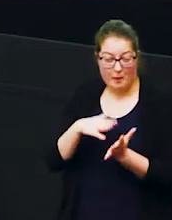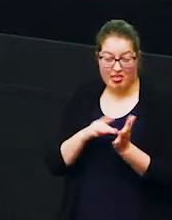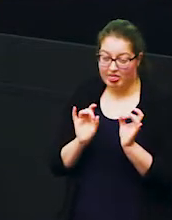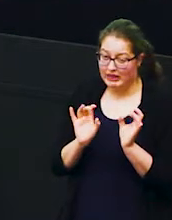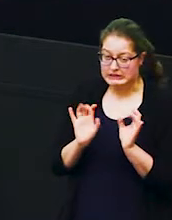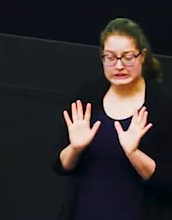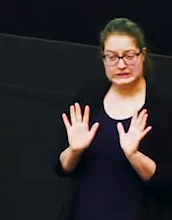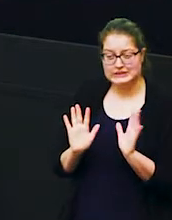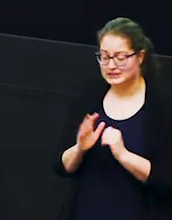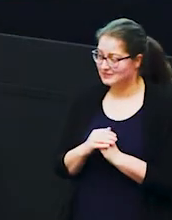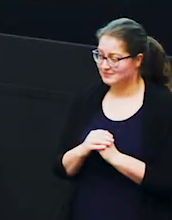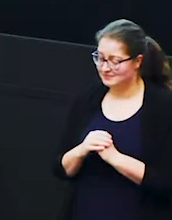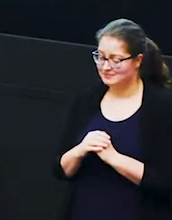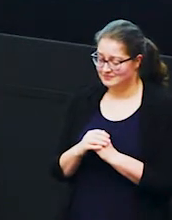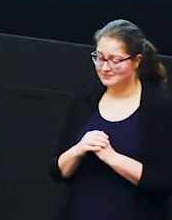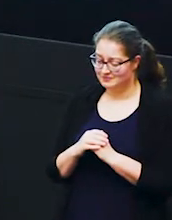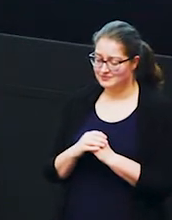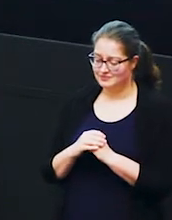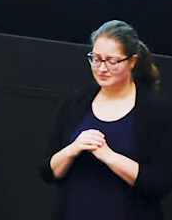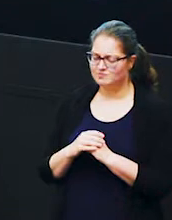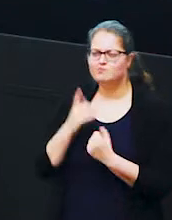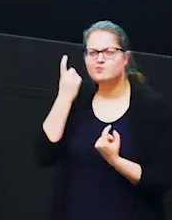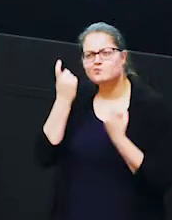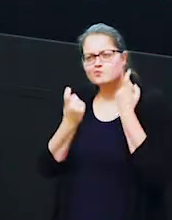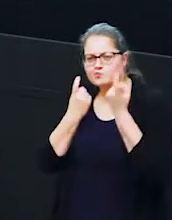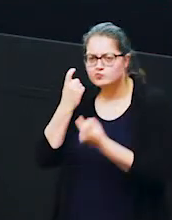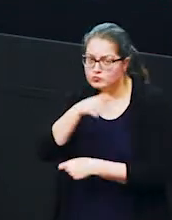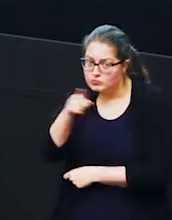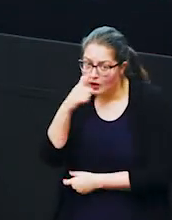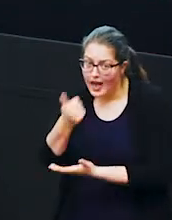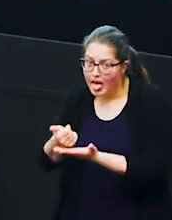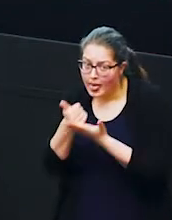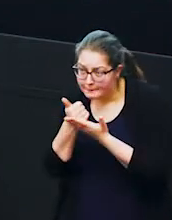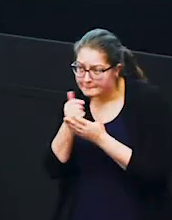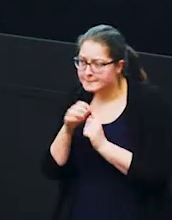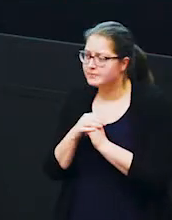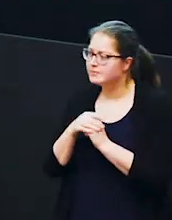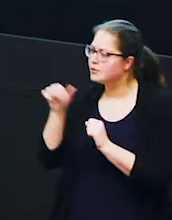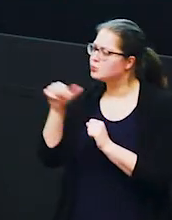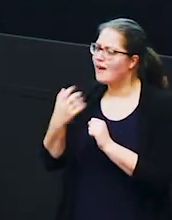um and i wonder now if you can help me so i want you to you should all have a